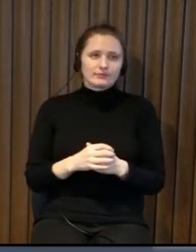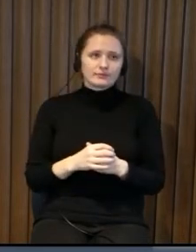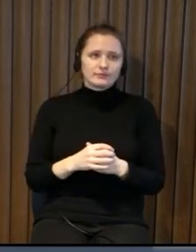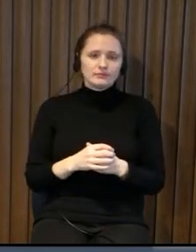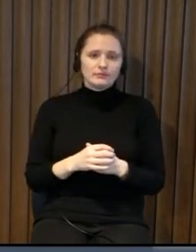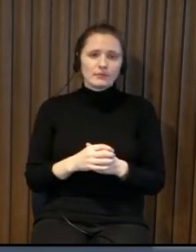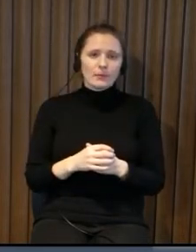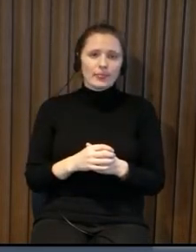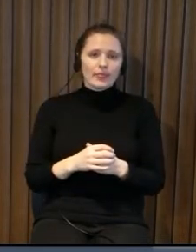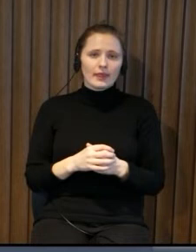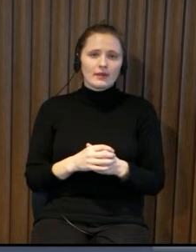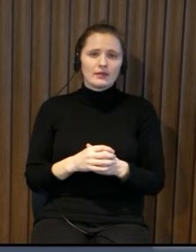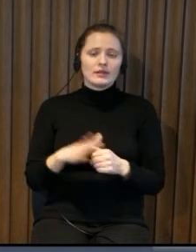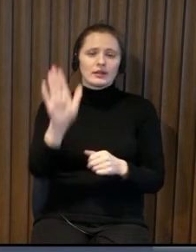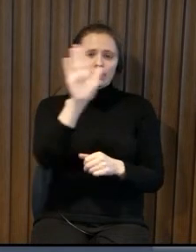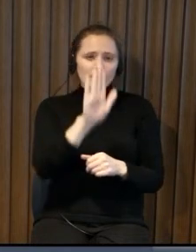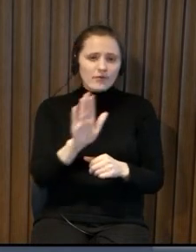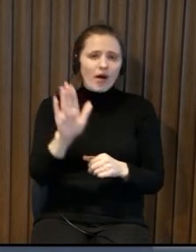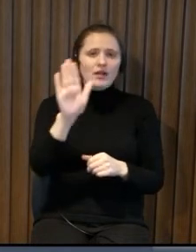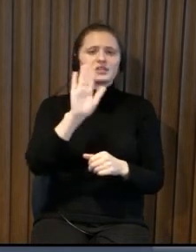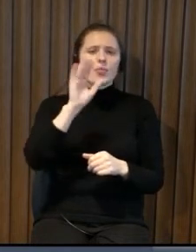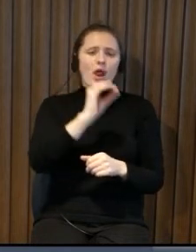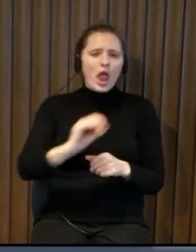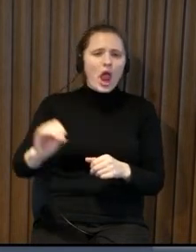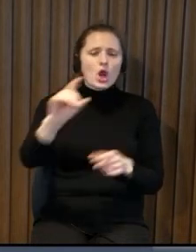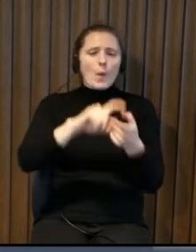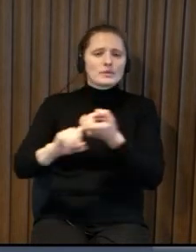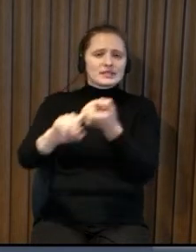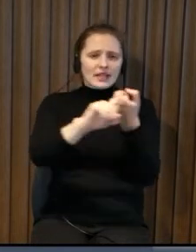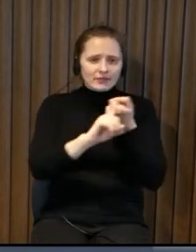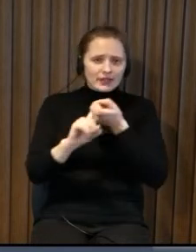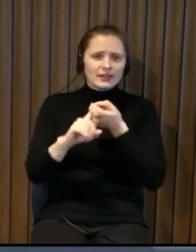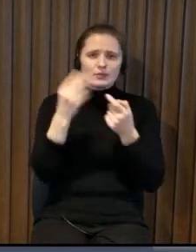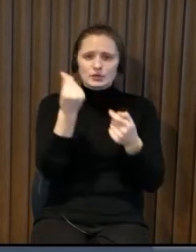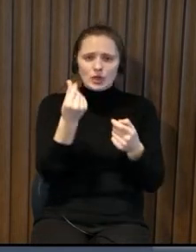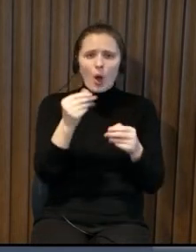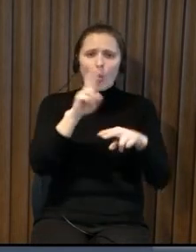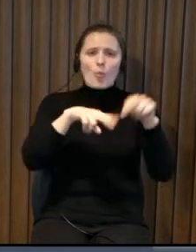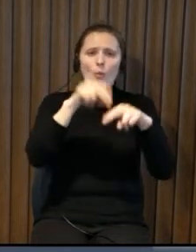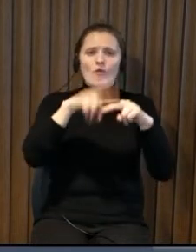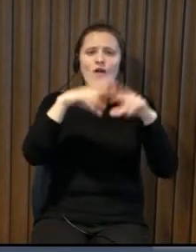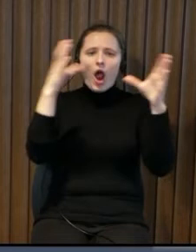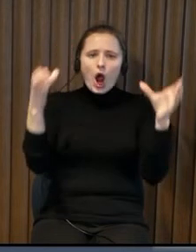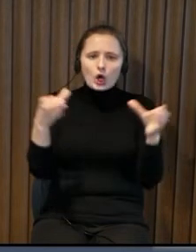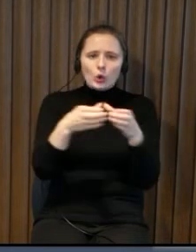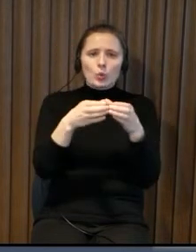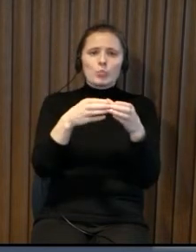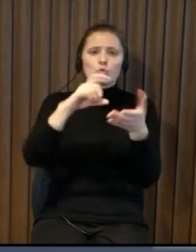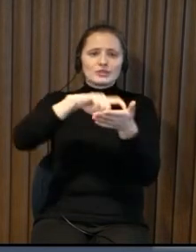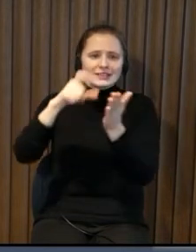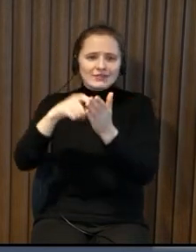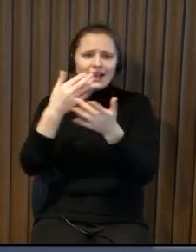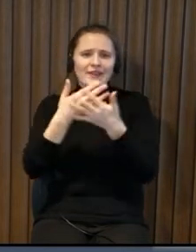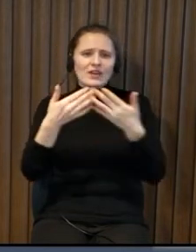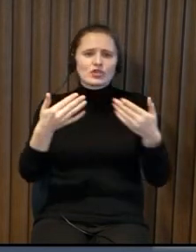apartments which are very popular within the the institution so for for european fundings money